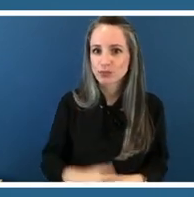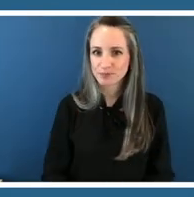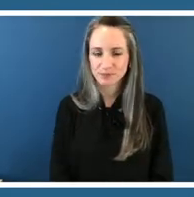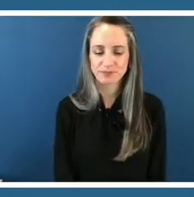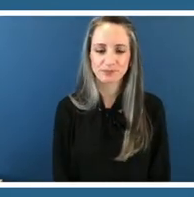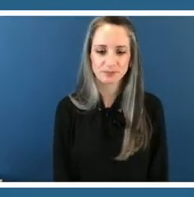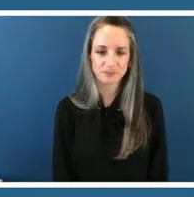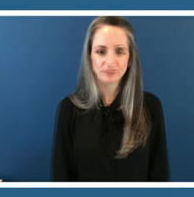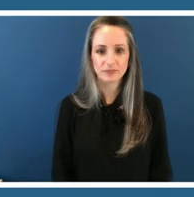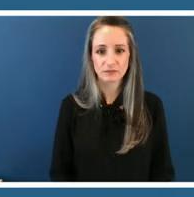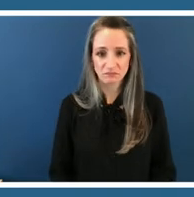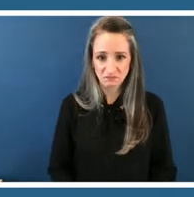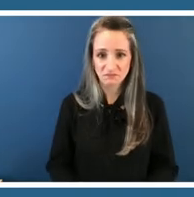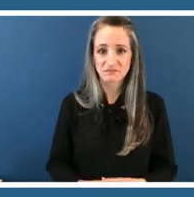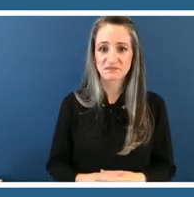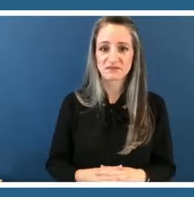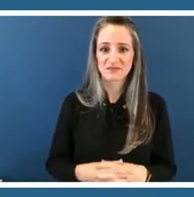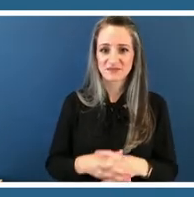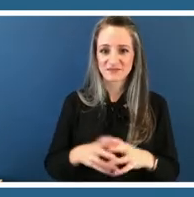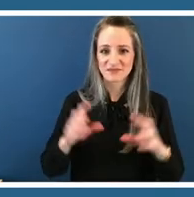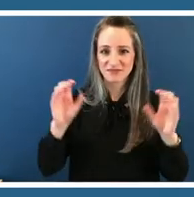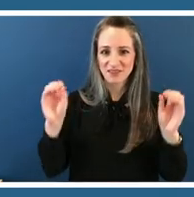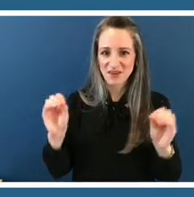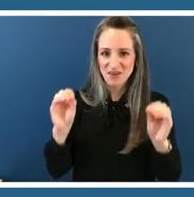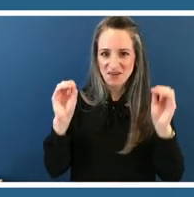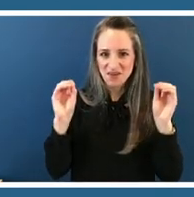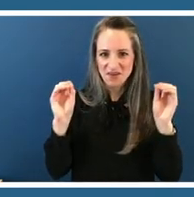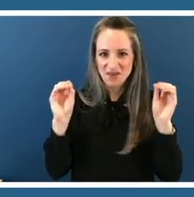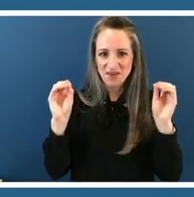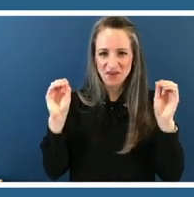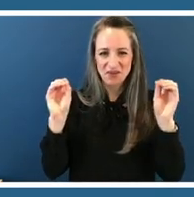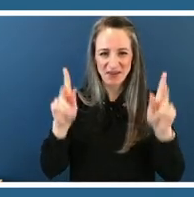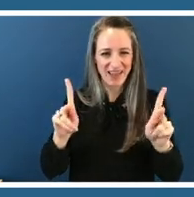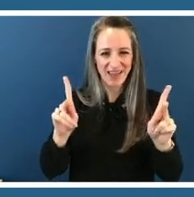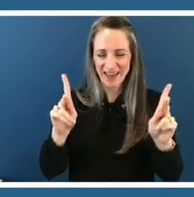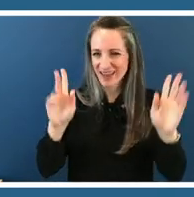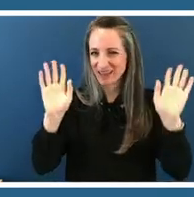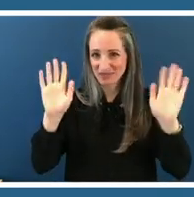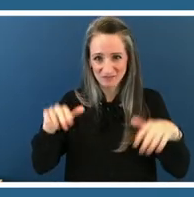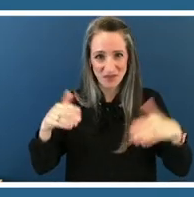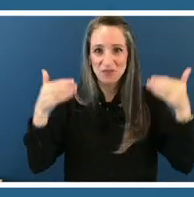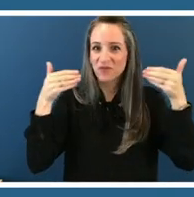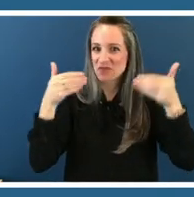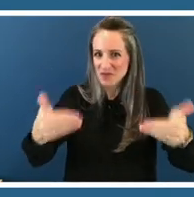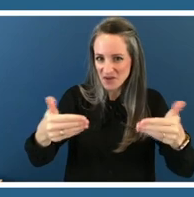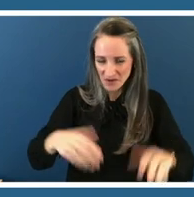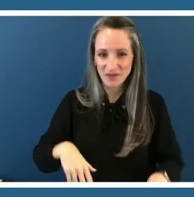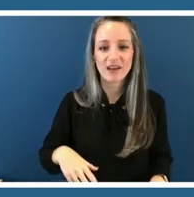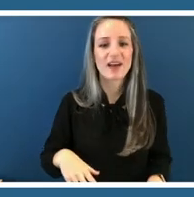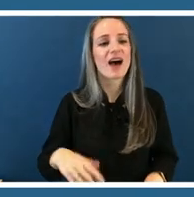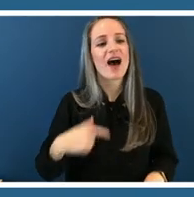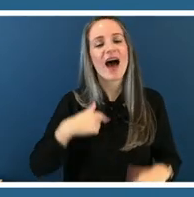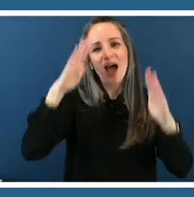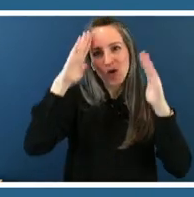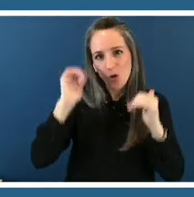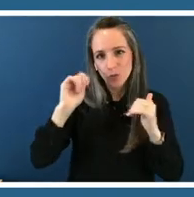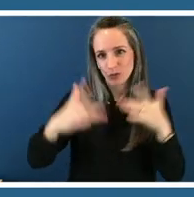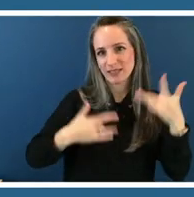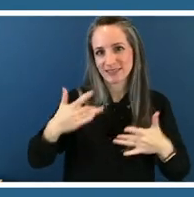okay look at this let's go i hope you're as excited as i am so